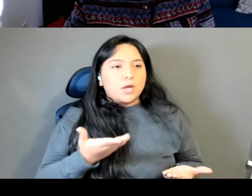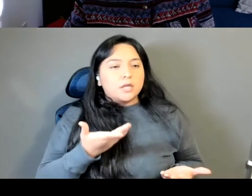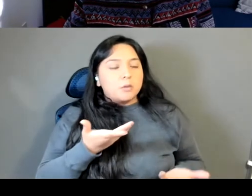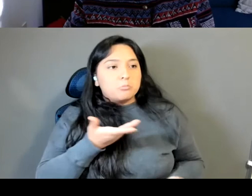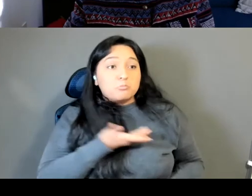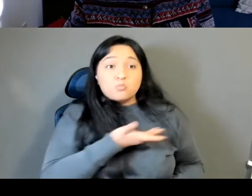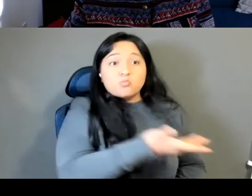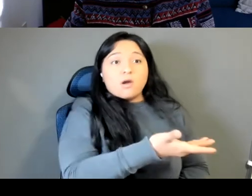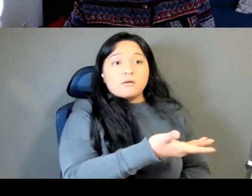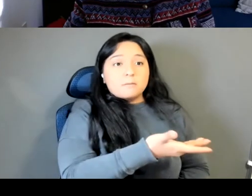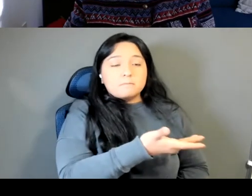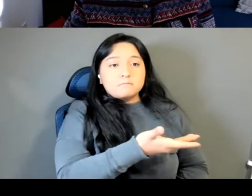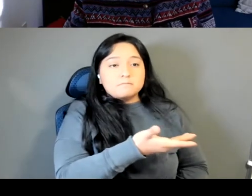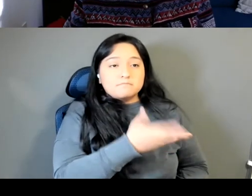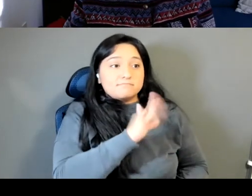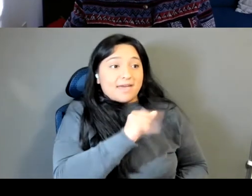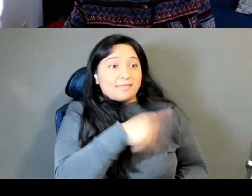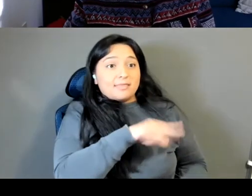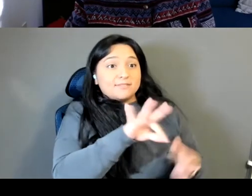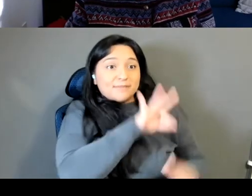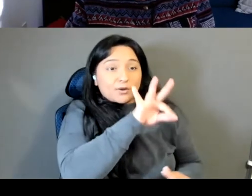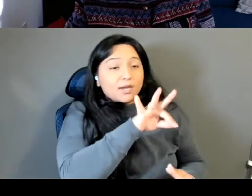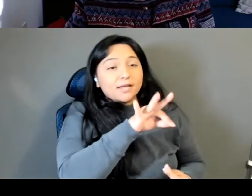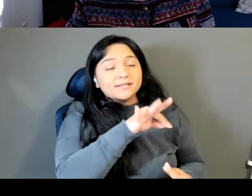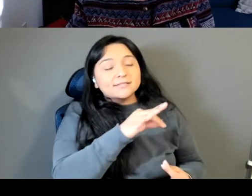I wasn't always by the people who had been here.